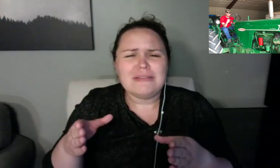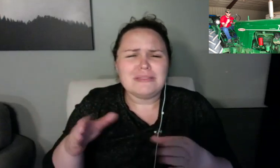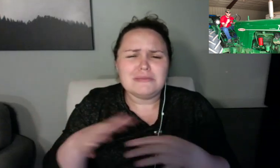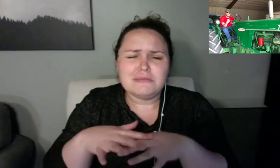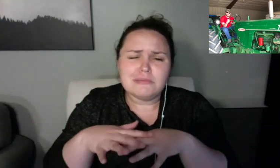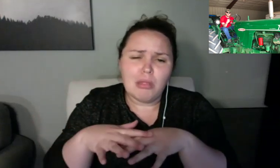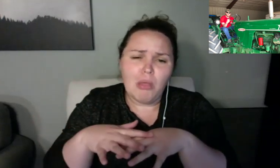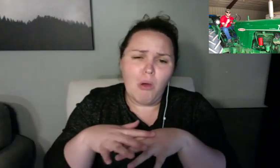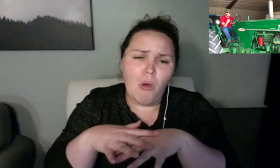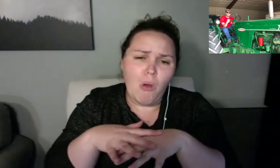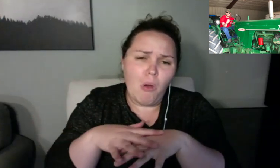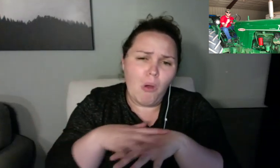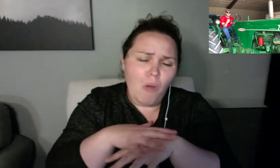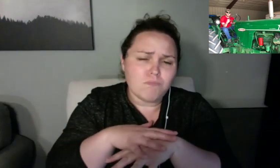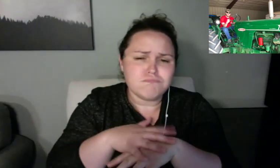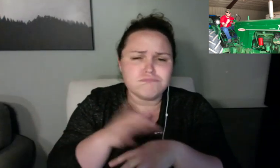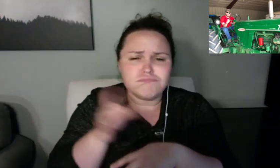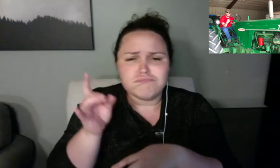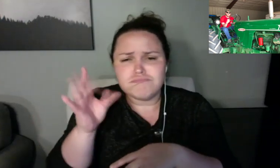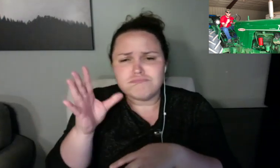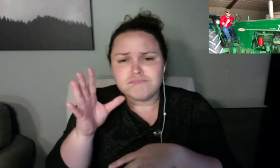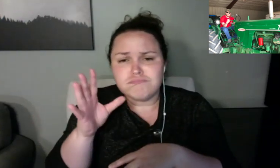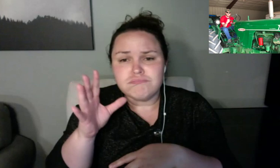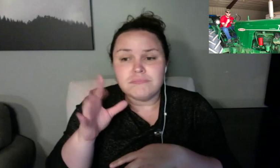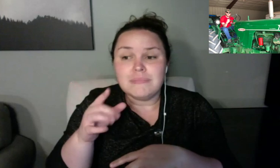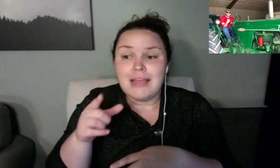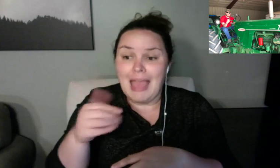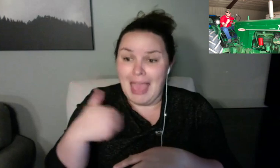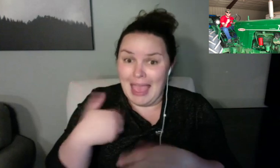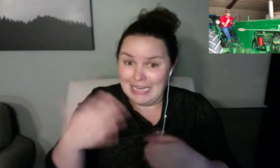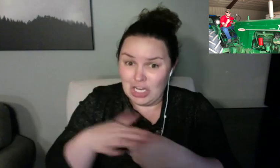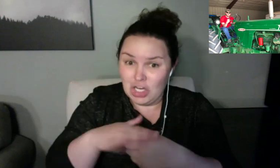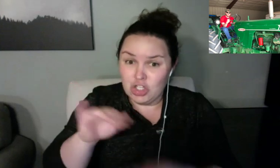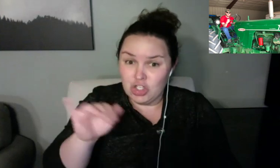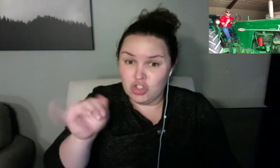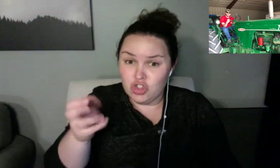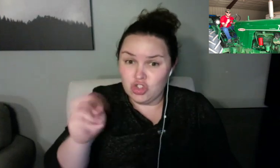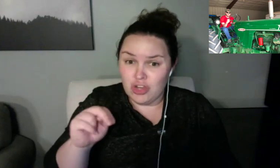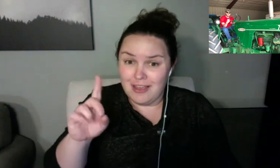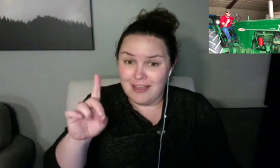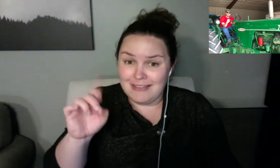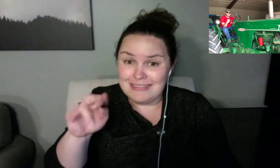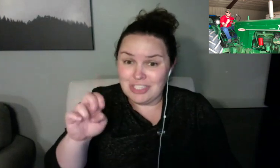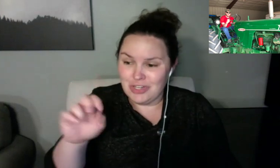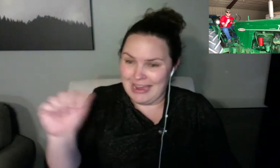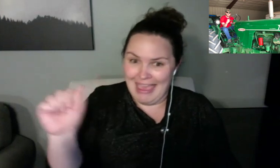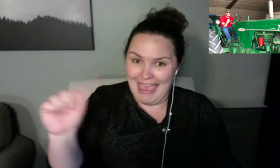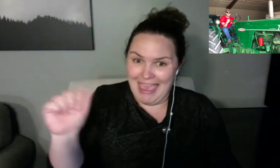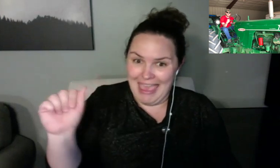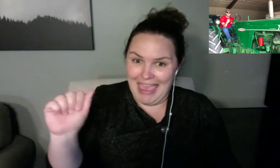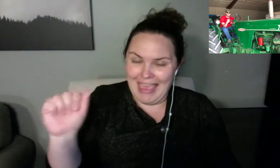unmute and ask your question to Zack. >> Tyler: Okay. Zack, I'm just curious, you I do not floss whatsoever.